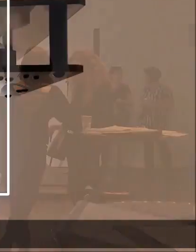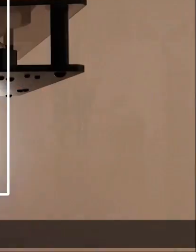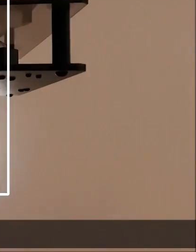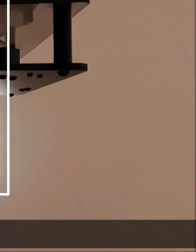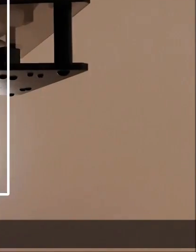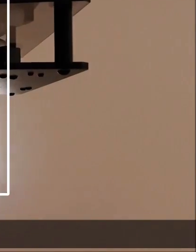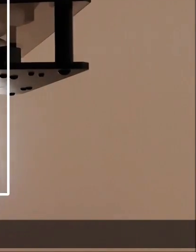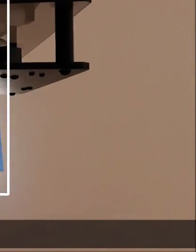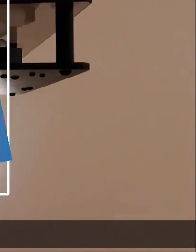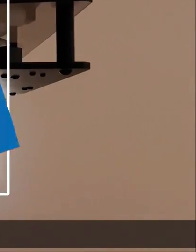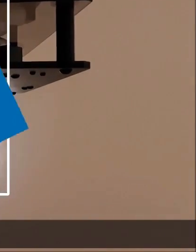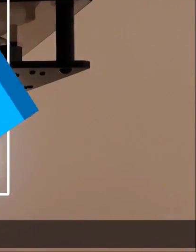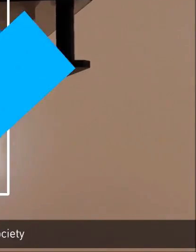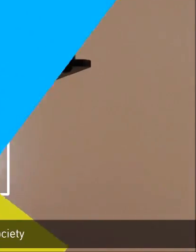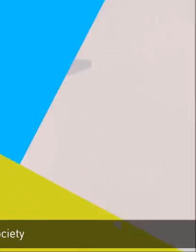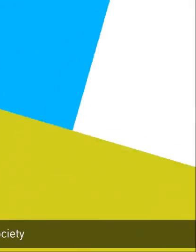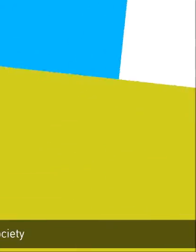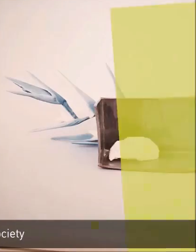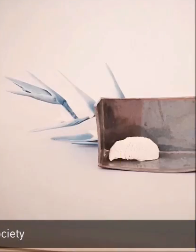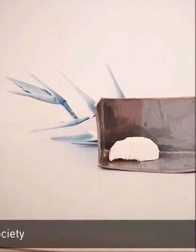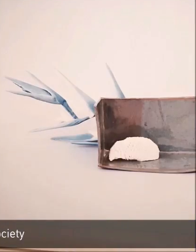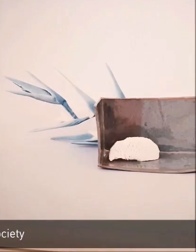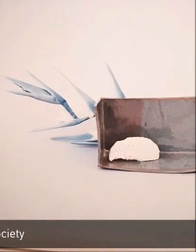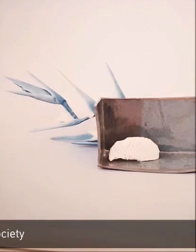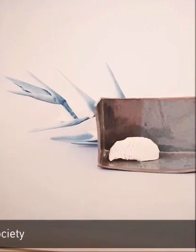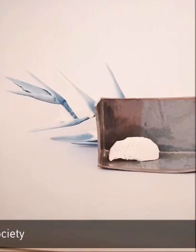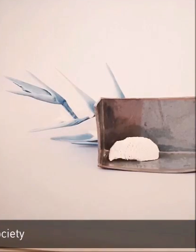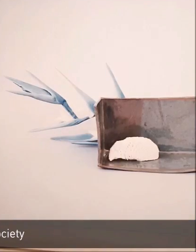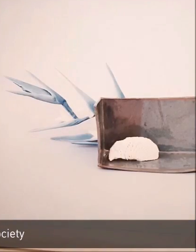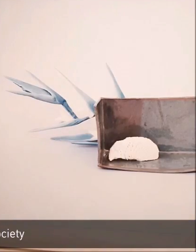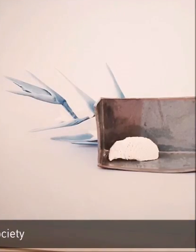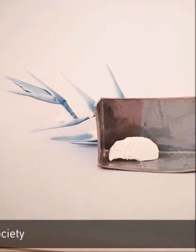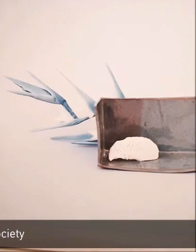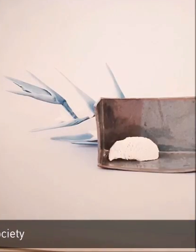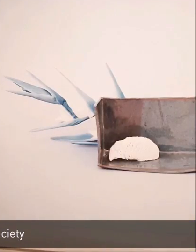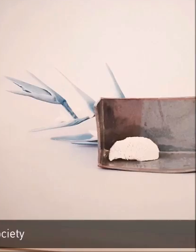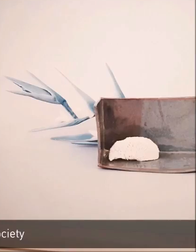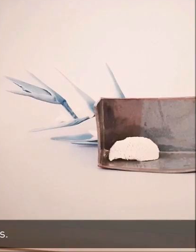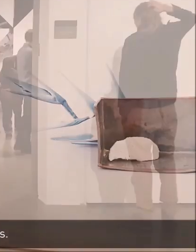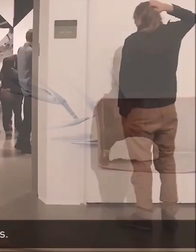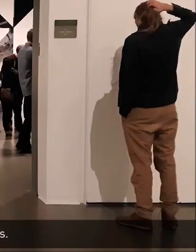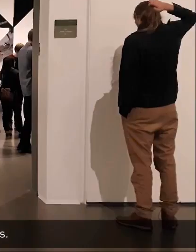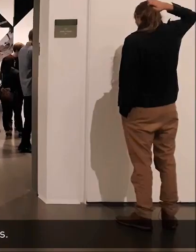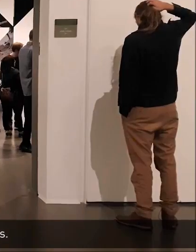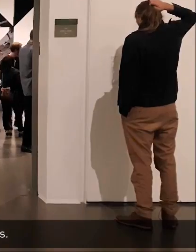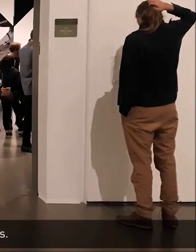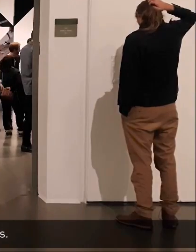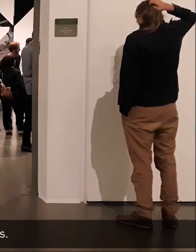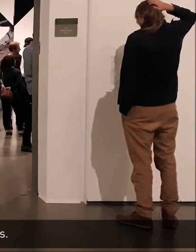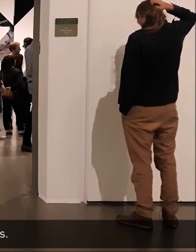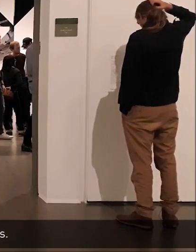Now more than ever the arts act as a powerful driving force across all sectors of society opening the door